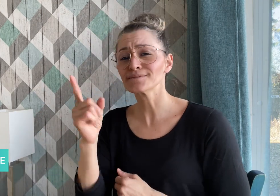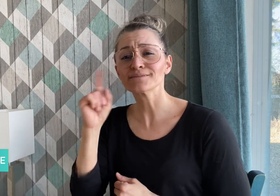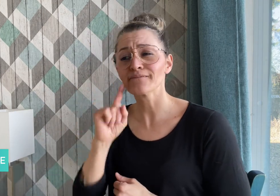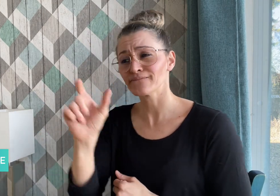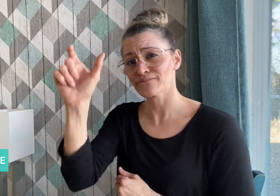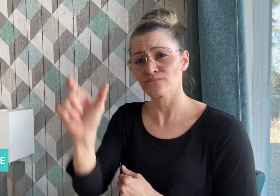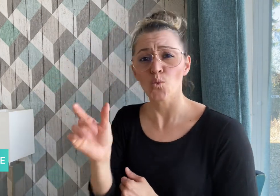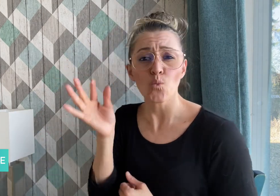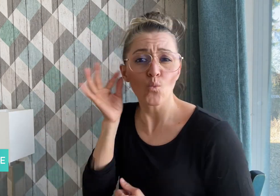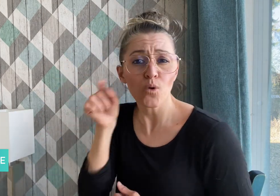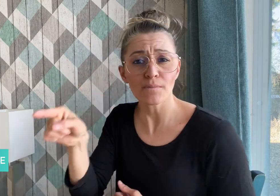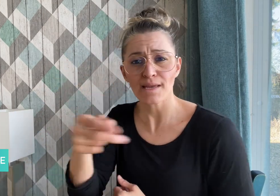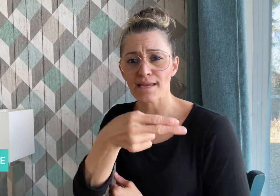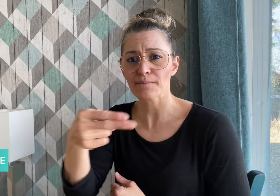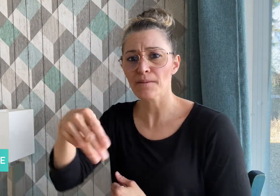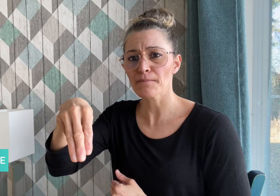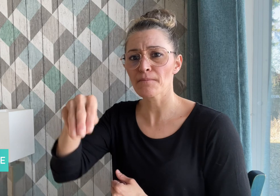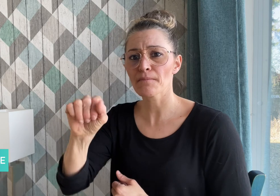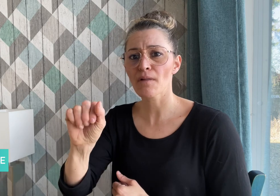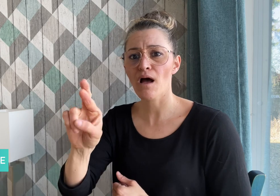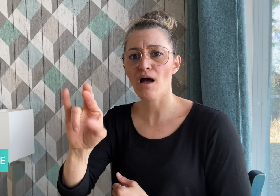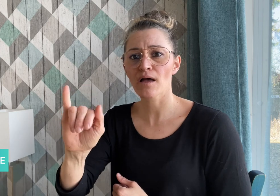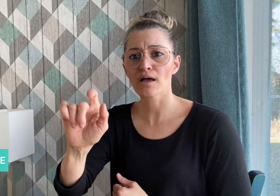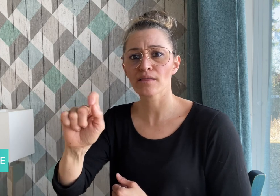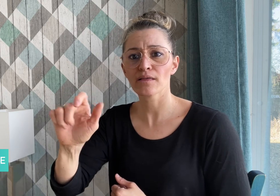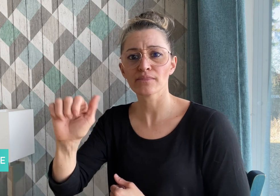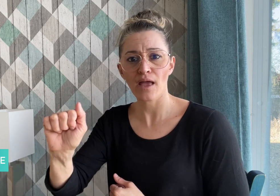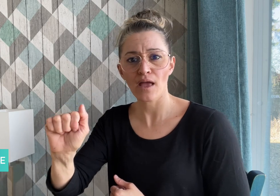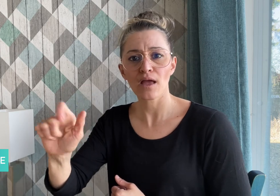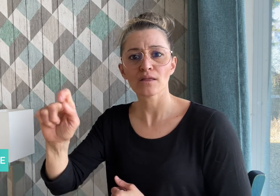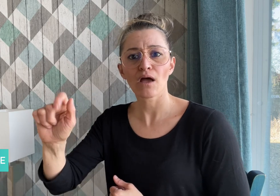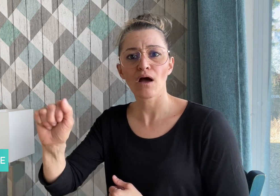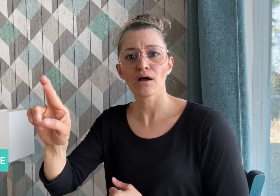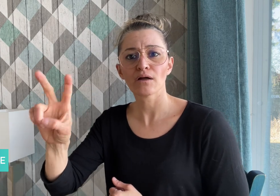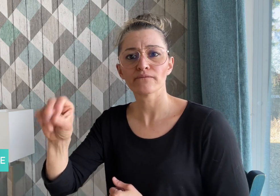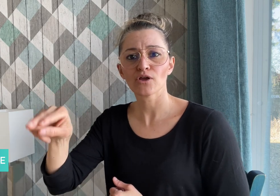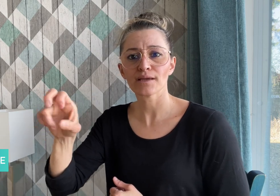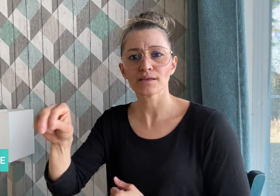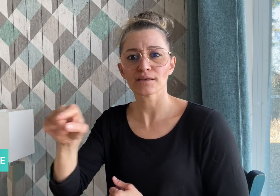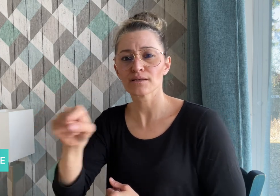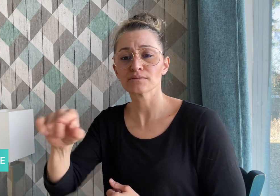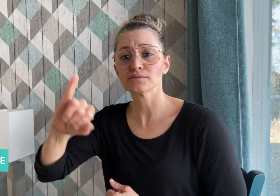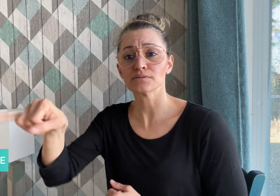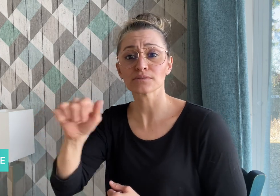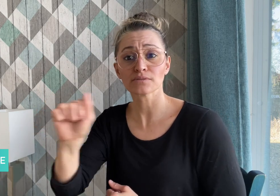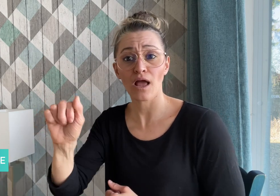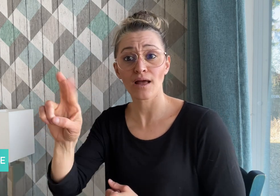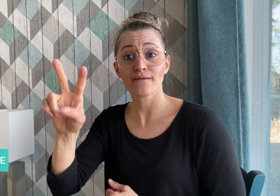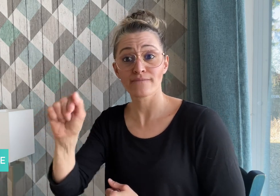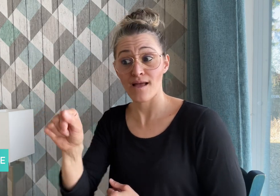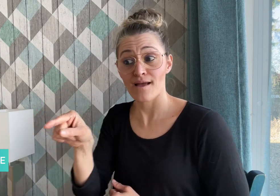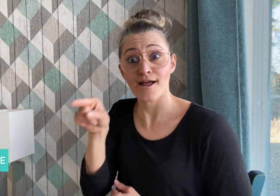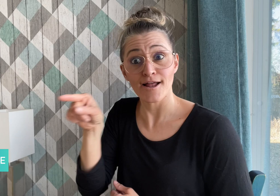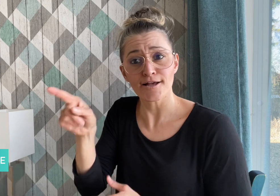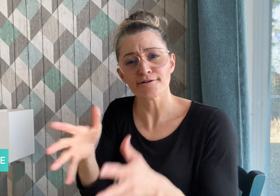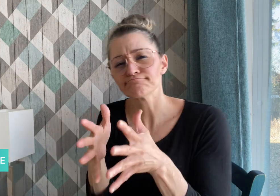A Deaf woman, Maritta Tarvonen-Järva, said her mother